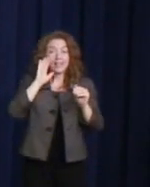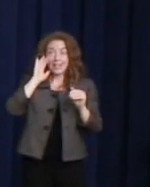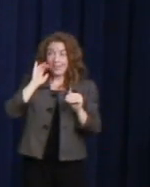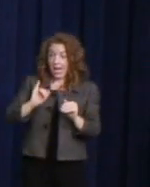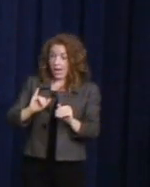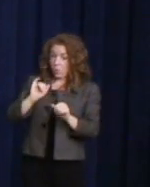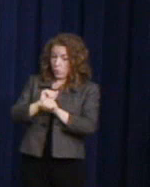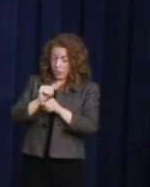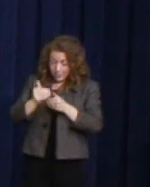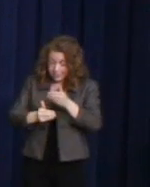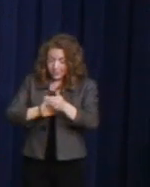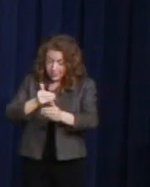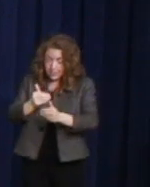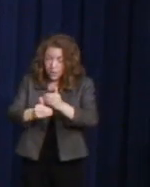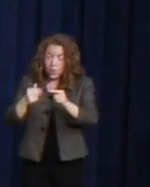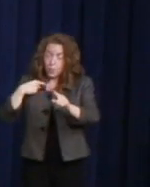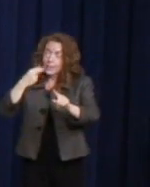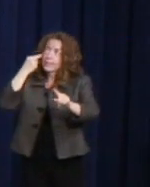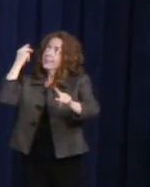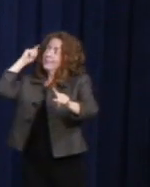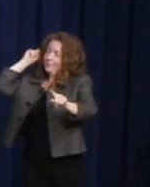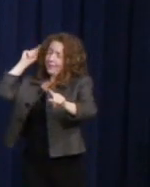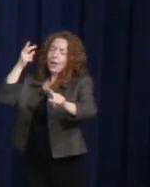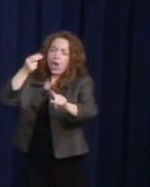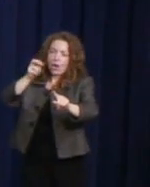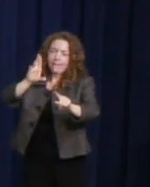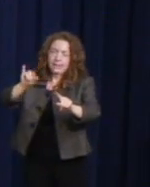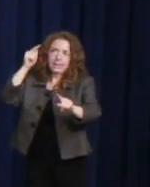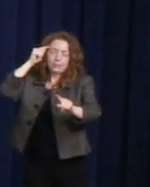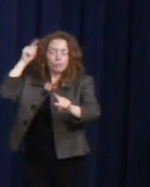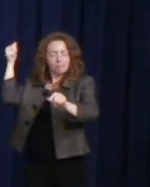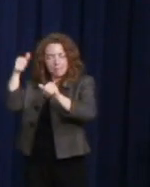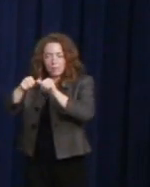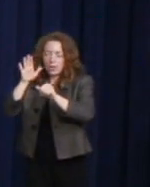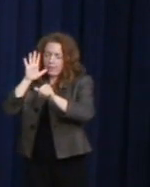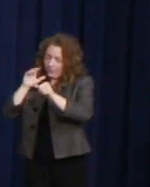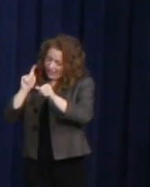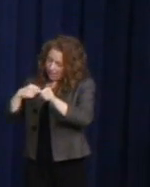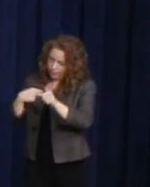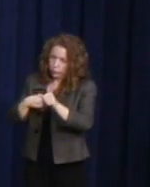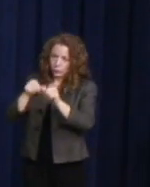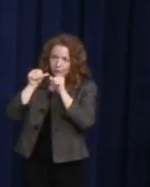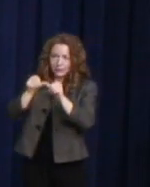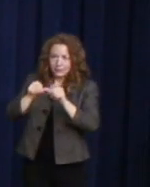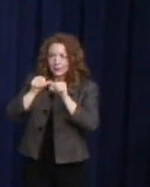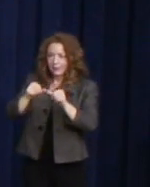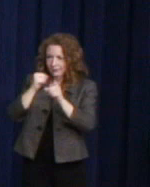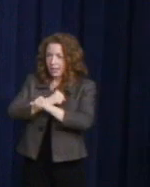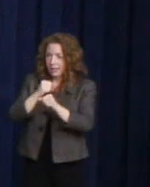And aren't we blessed, and aren't you proud, Mrs. Milk, of Stuart Milk?